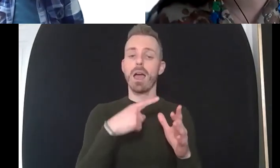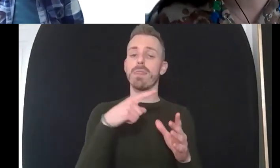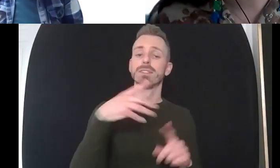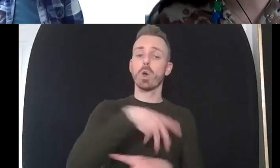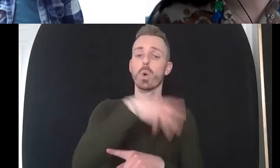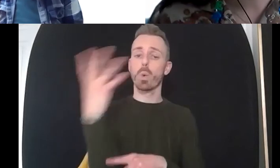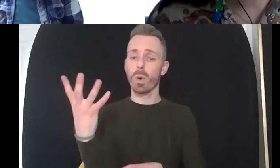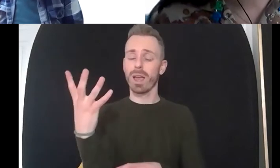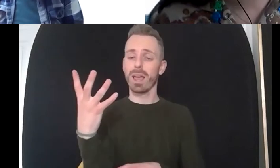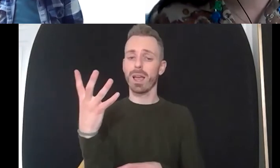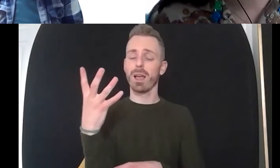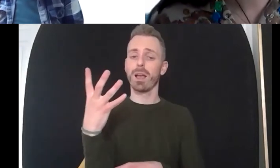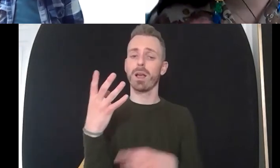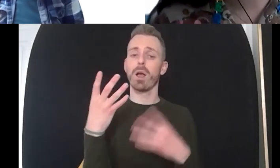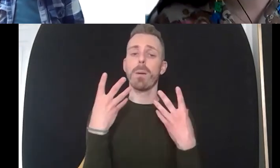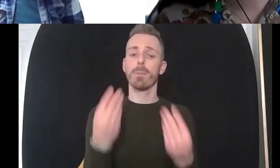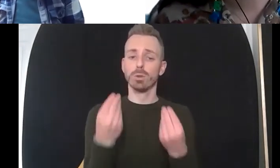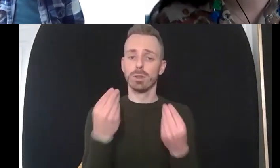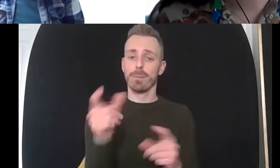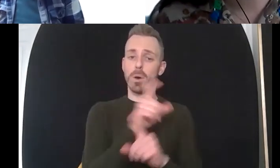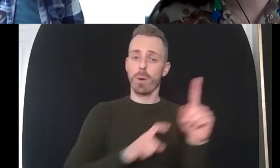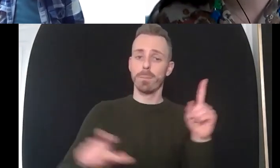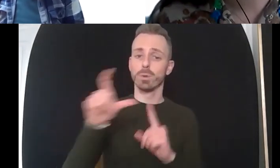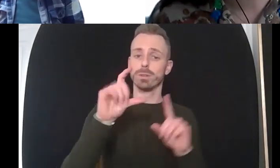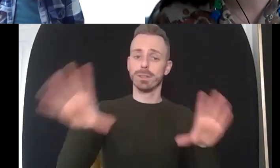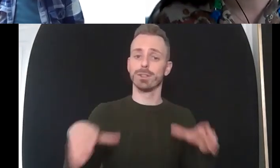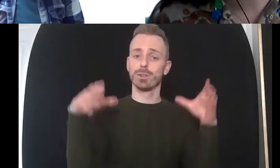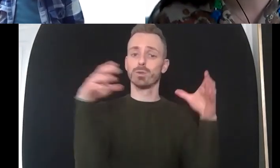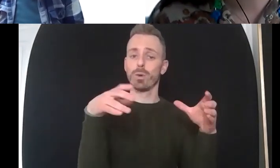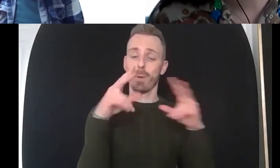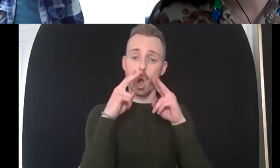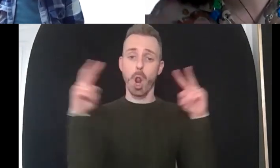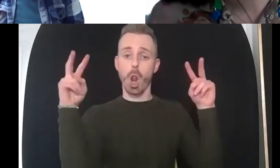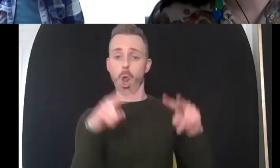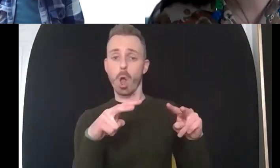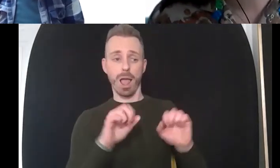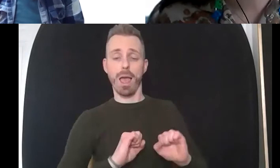mental health in the muslim community so that'll be very interesting and yeah stay tuned for the